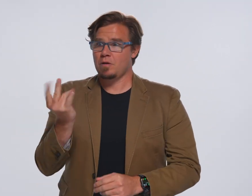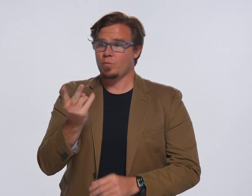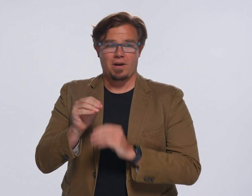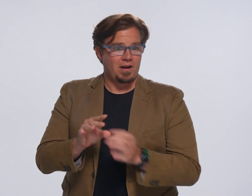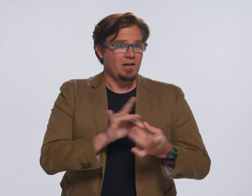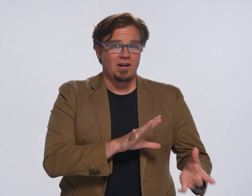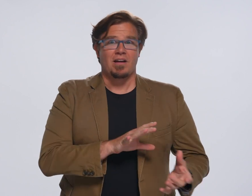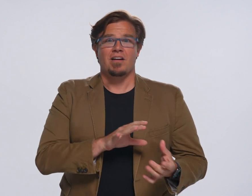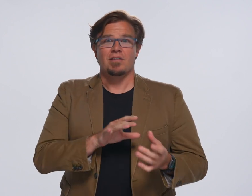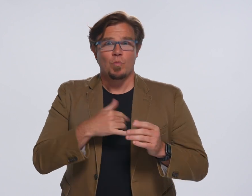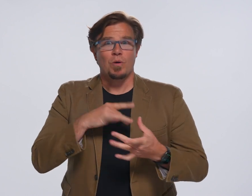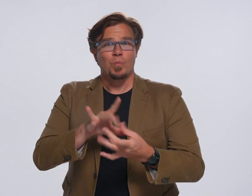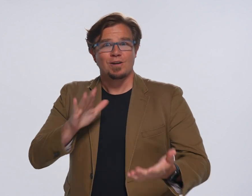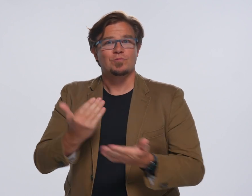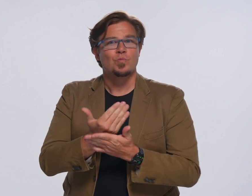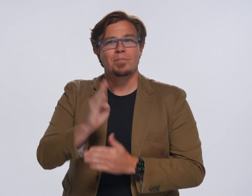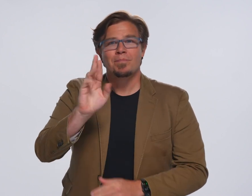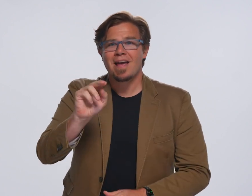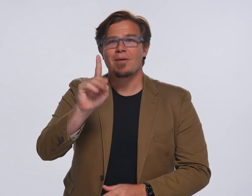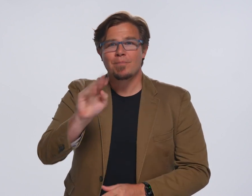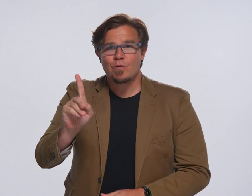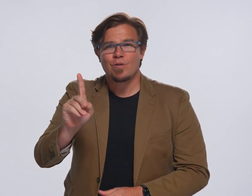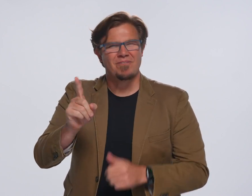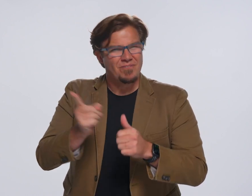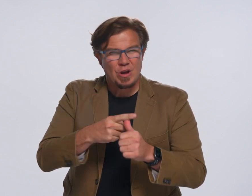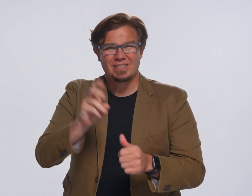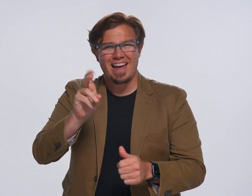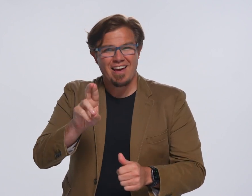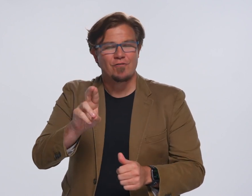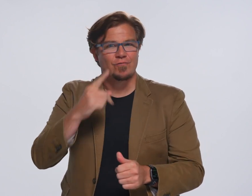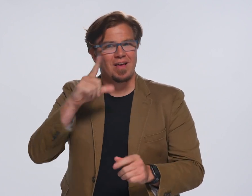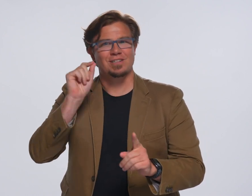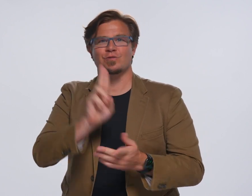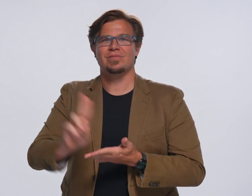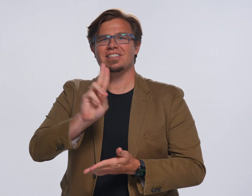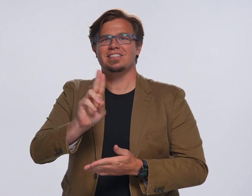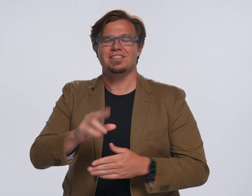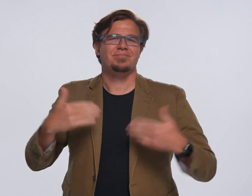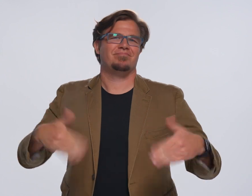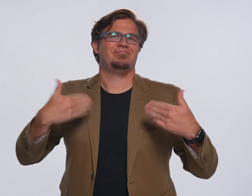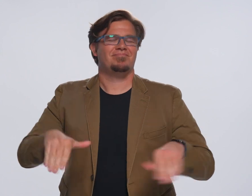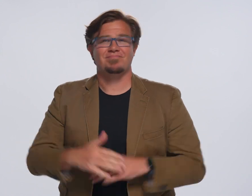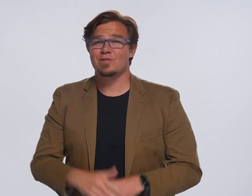Amongst those new releases, we also released a new brand book. A first ever for Gallaudet University!